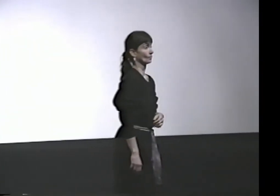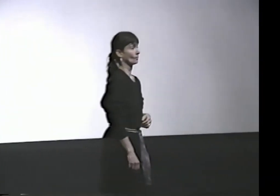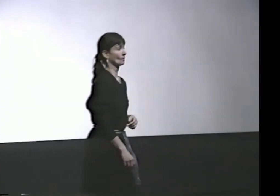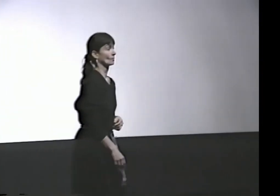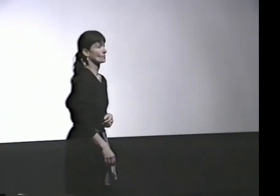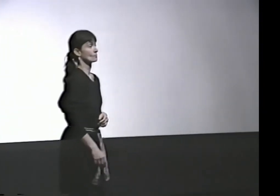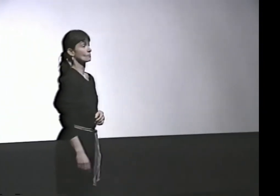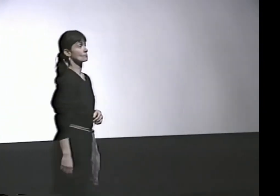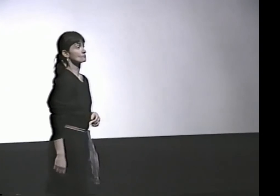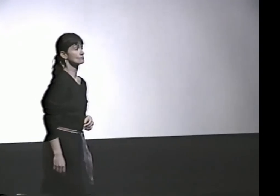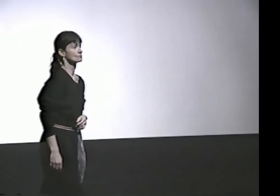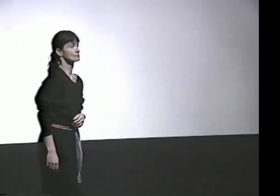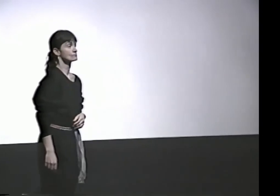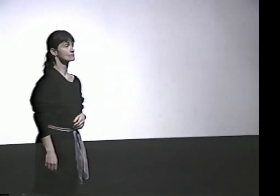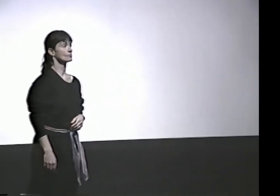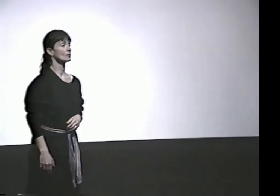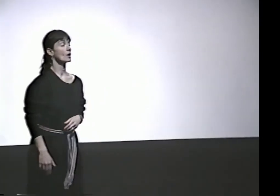HOW DO YOU LABEL YOURSELF?